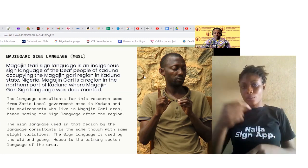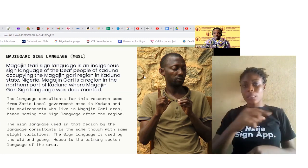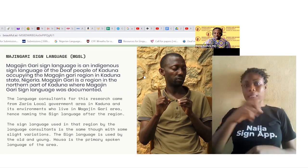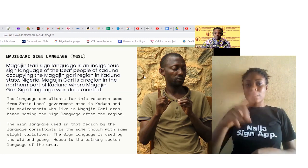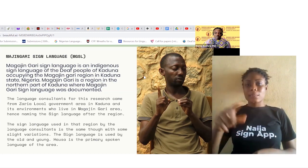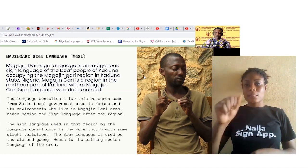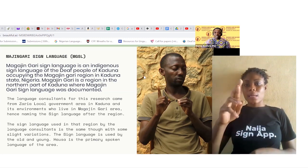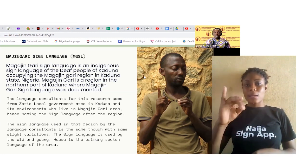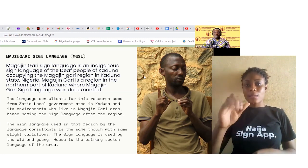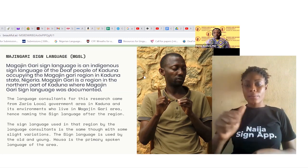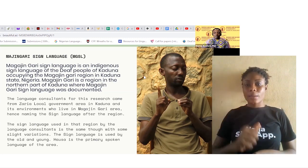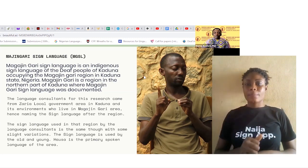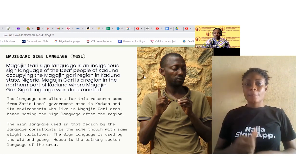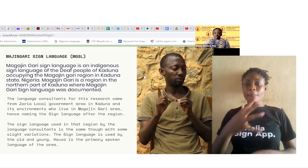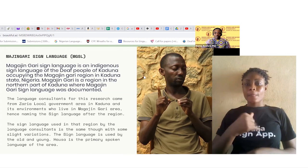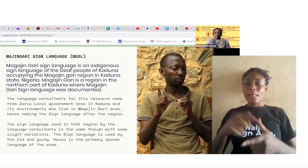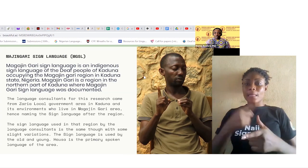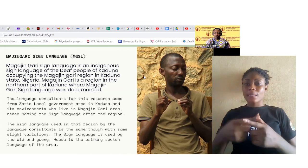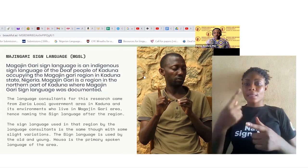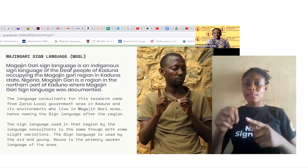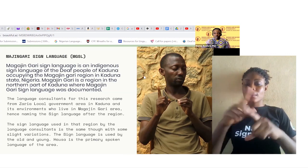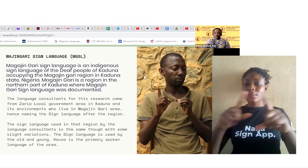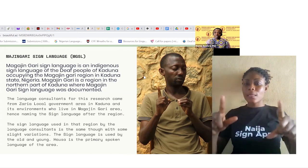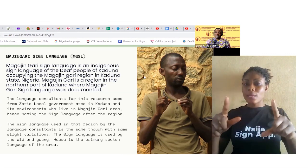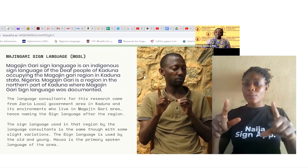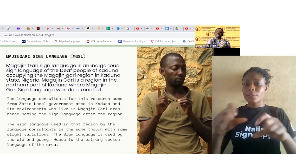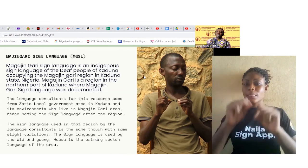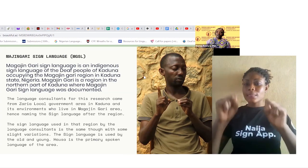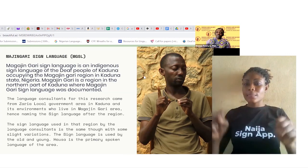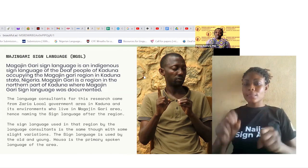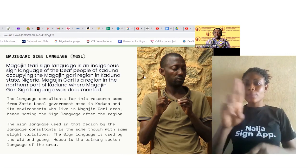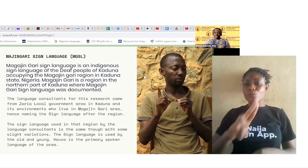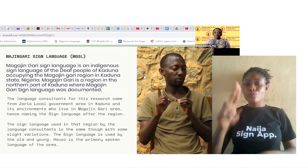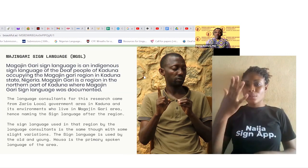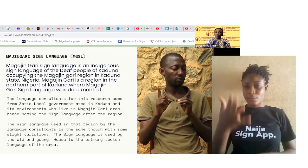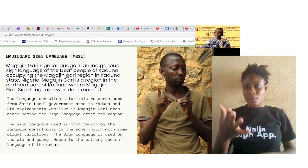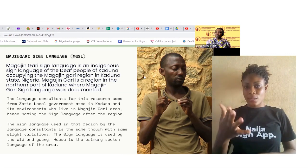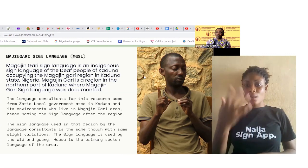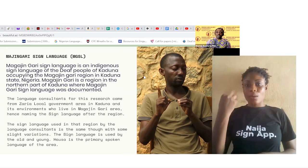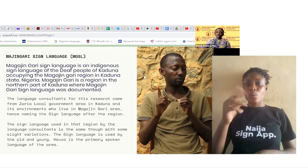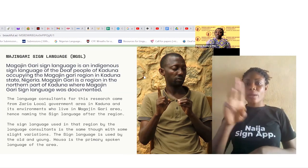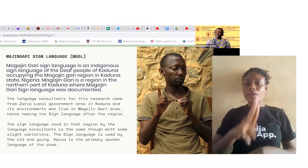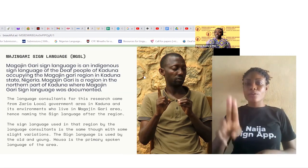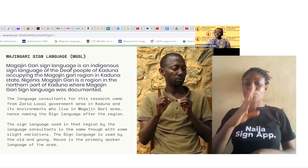system used there on are used by both old and young and Hausa is the primary spoken language